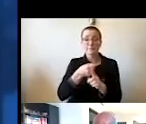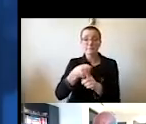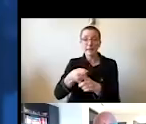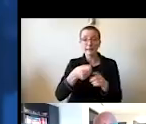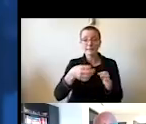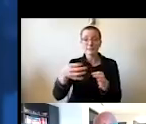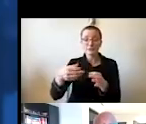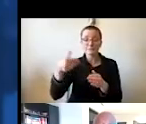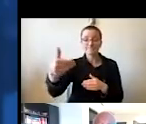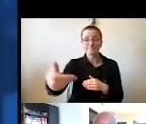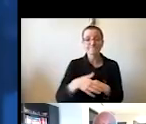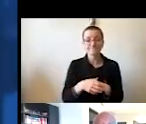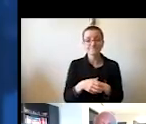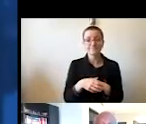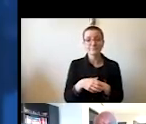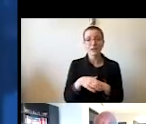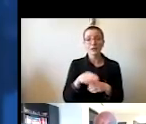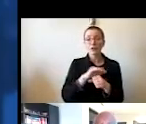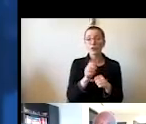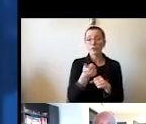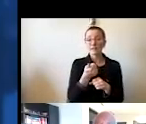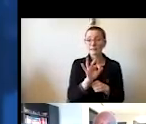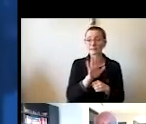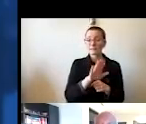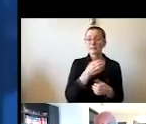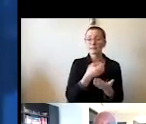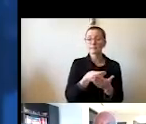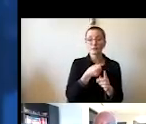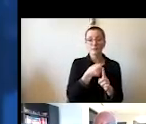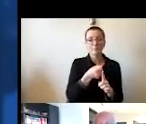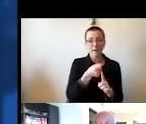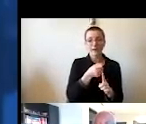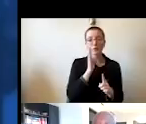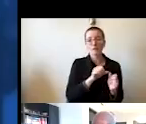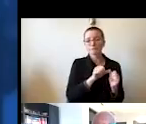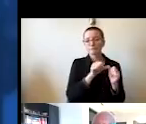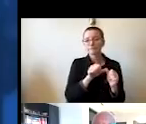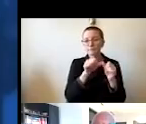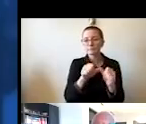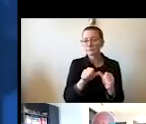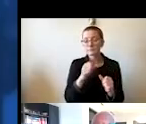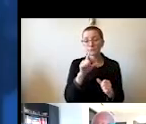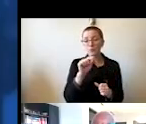of COVID-19 will last for decades at least. And so we're thinking about how we need to begin